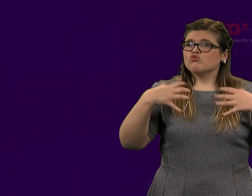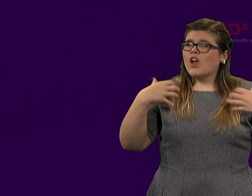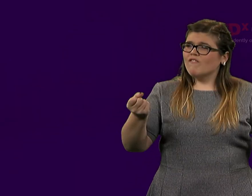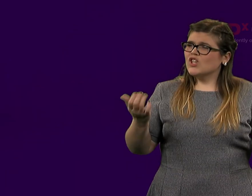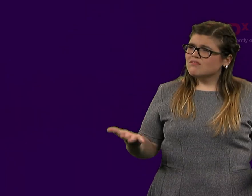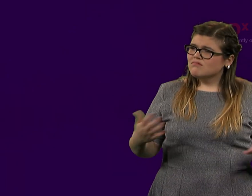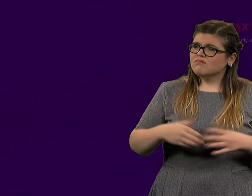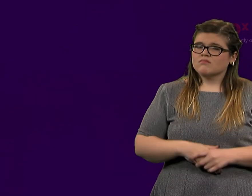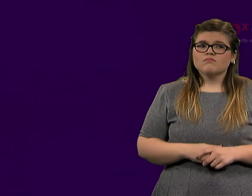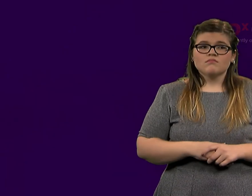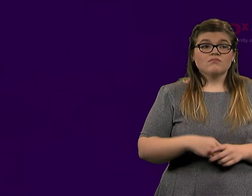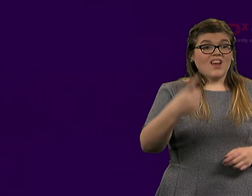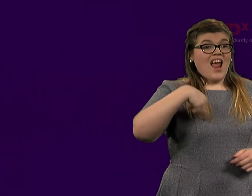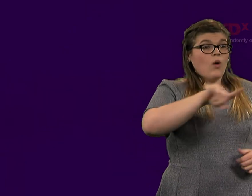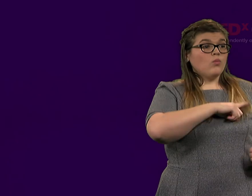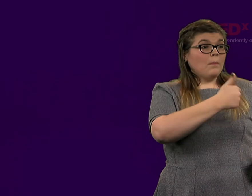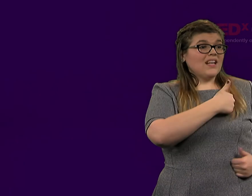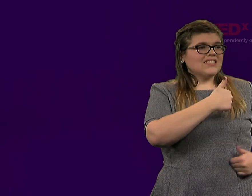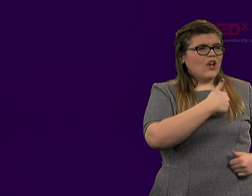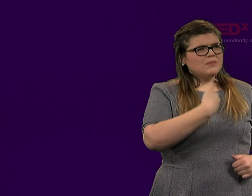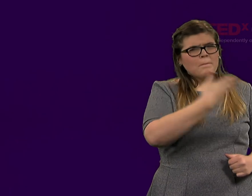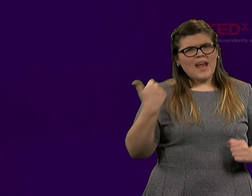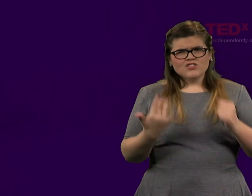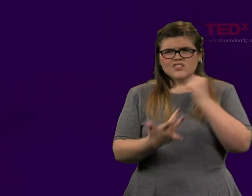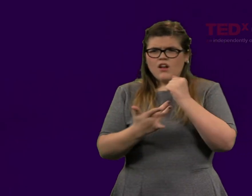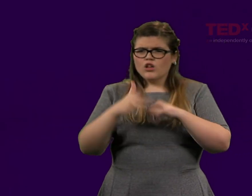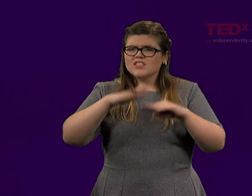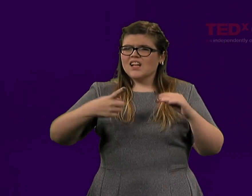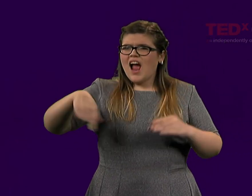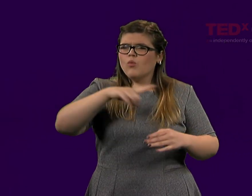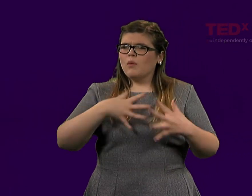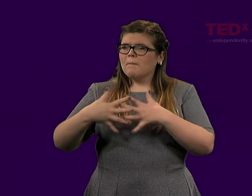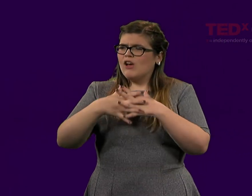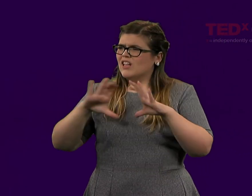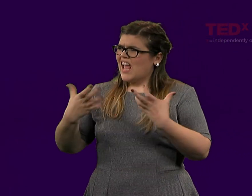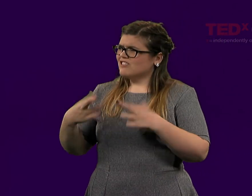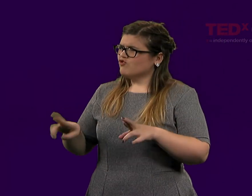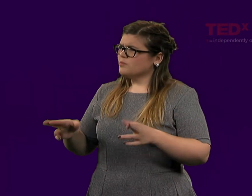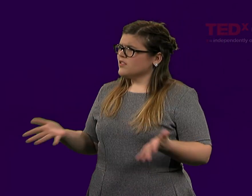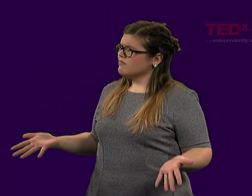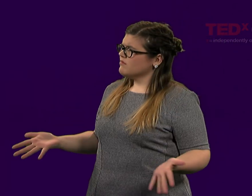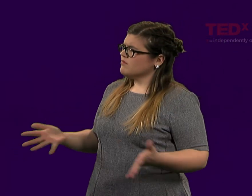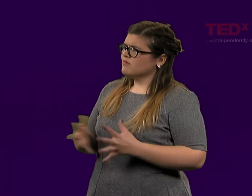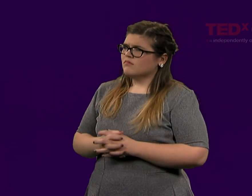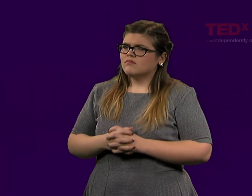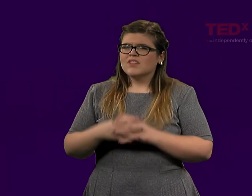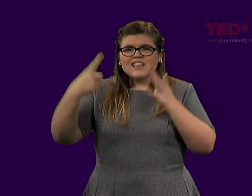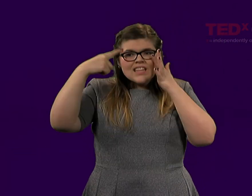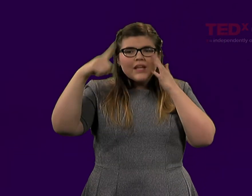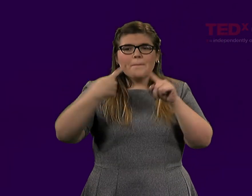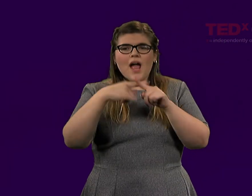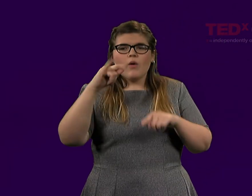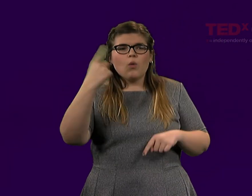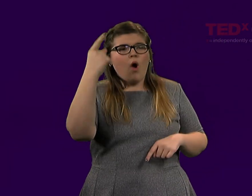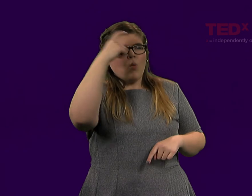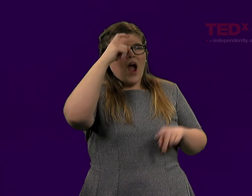Our military has better technology than the American classroom. A wise person told me